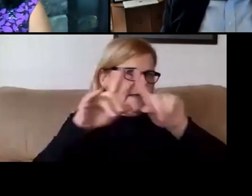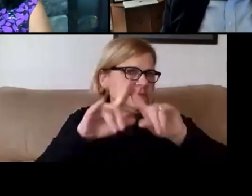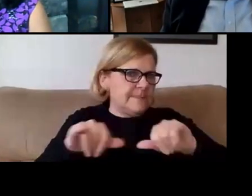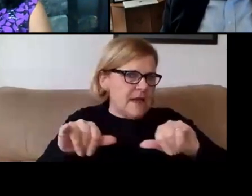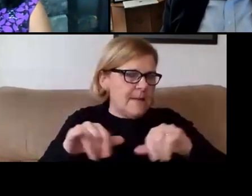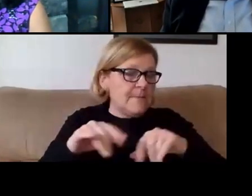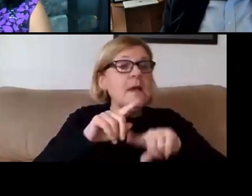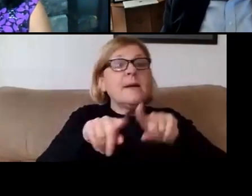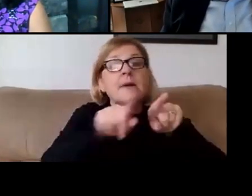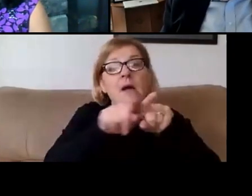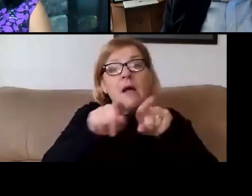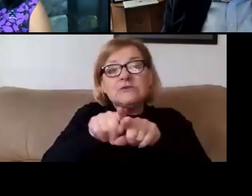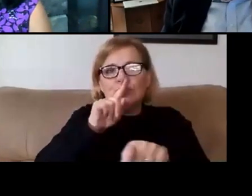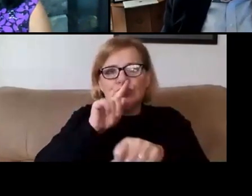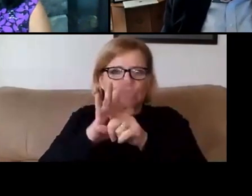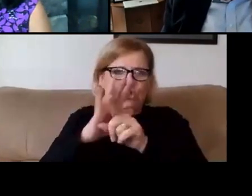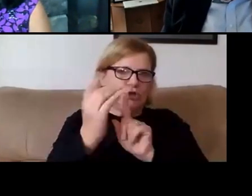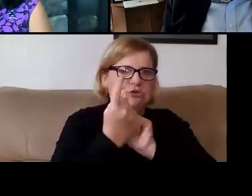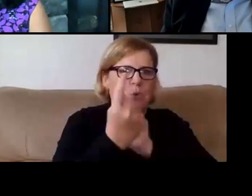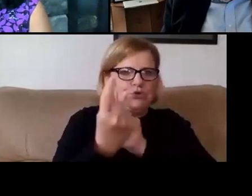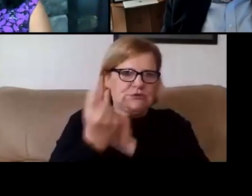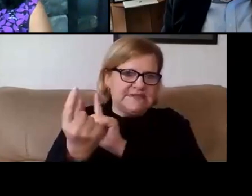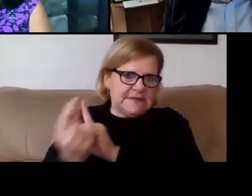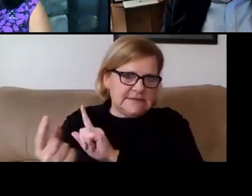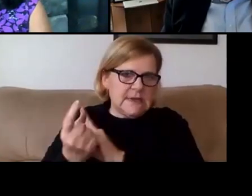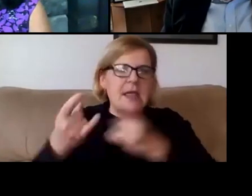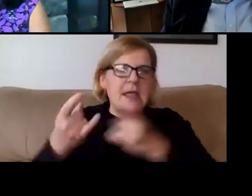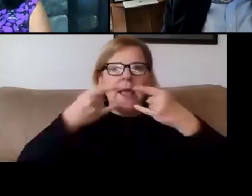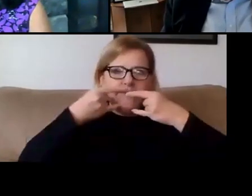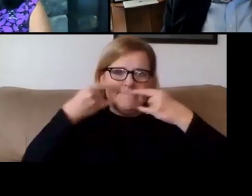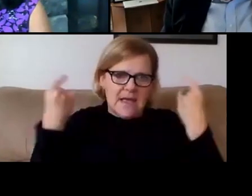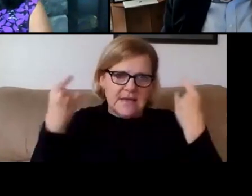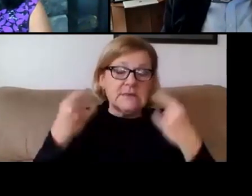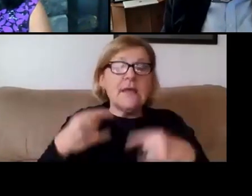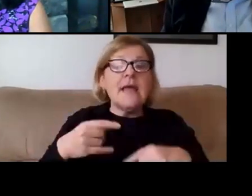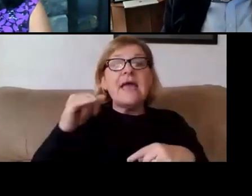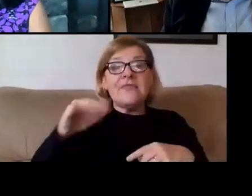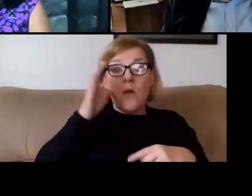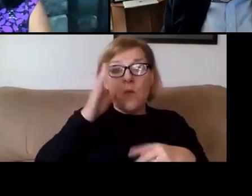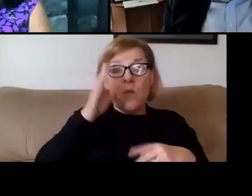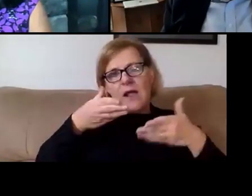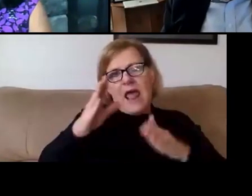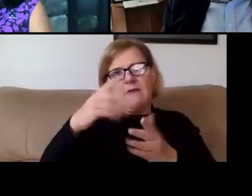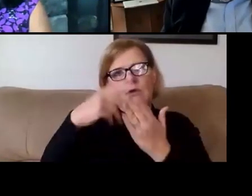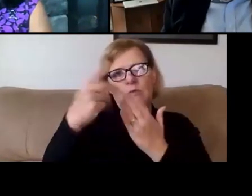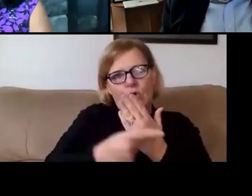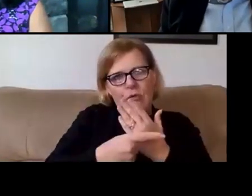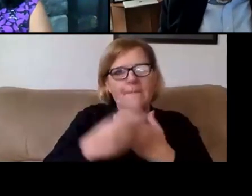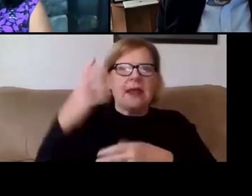but also ensure social distancing and mask wearing. And that will allow for programming and engagement.